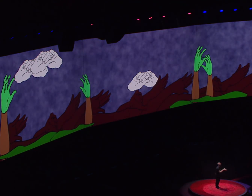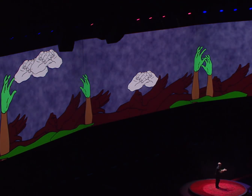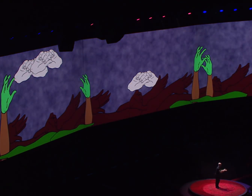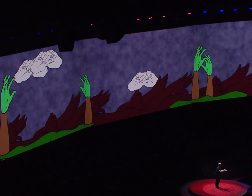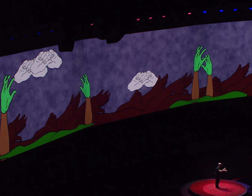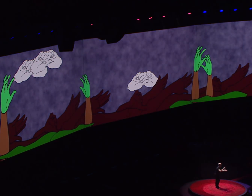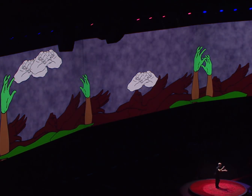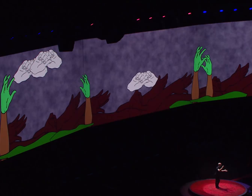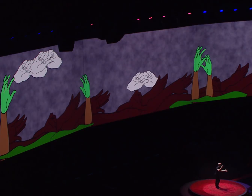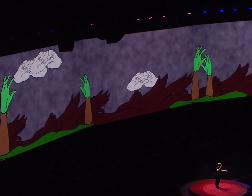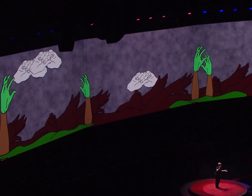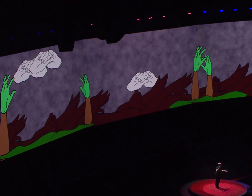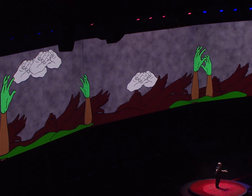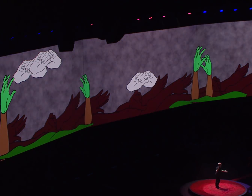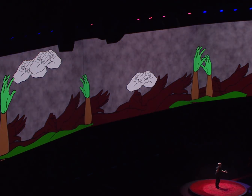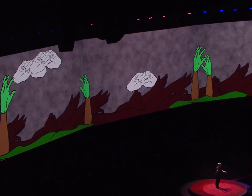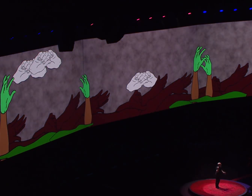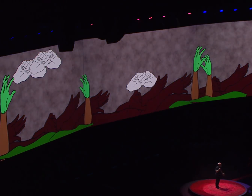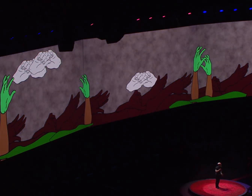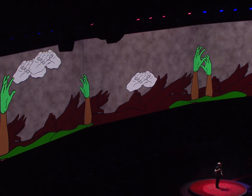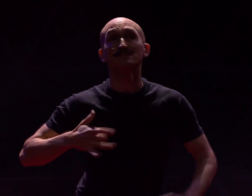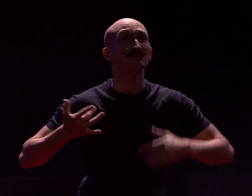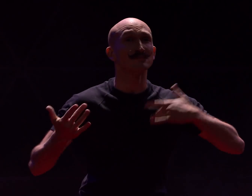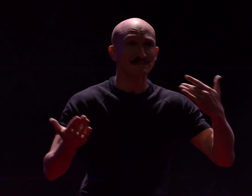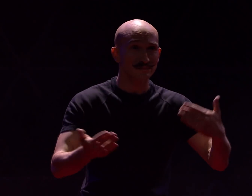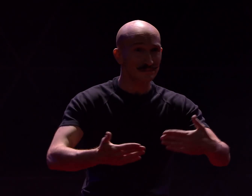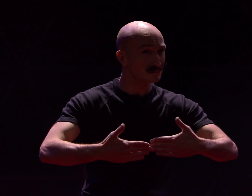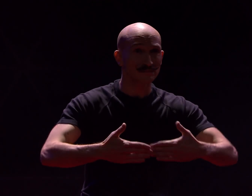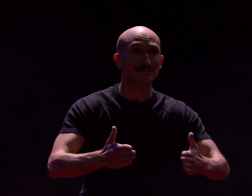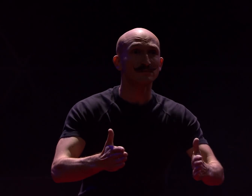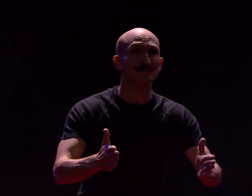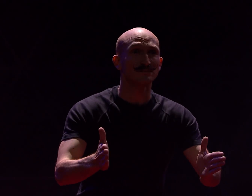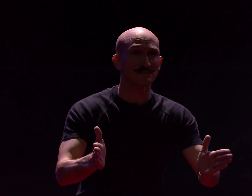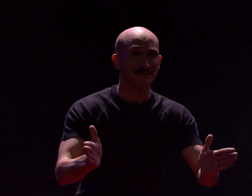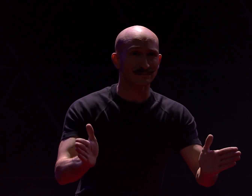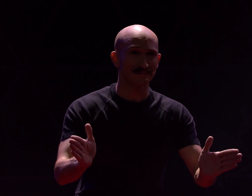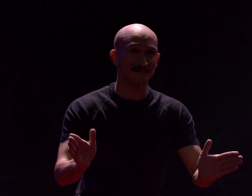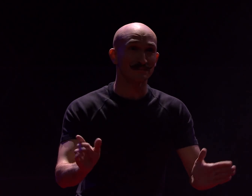Mama... Life had just begun